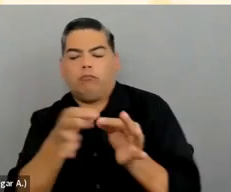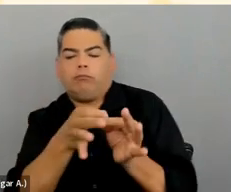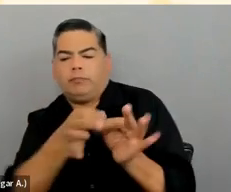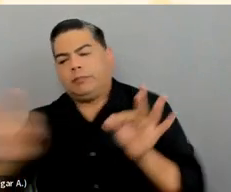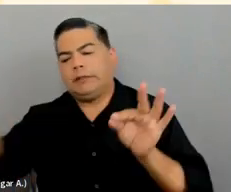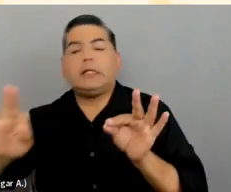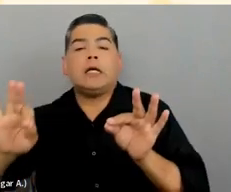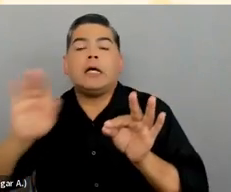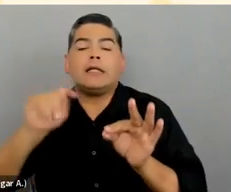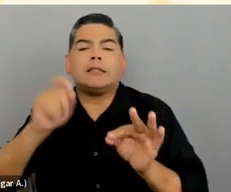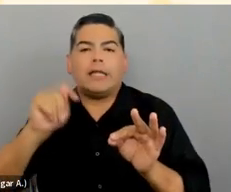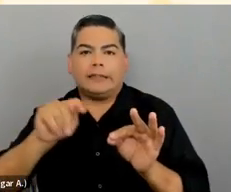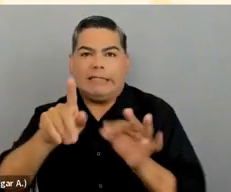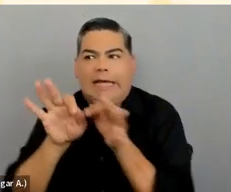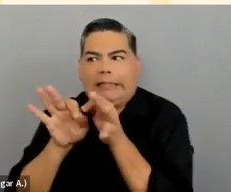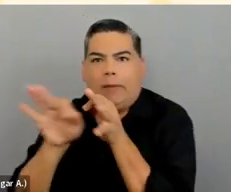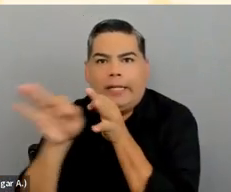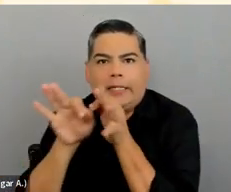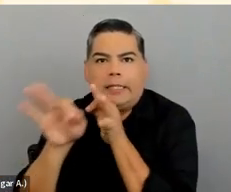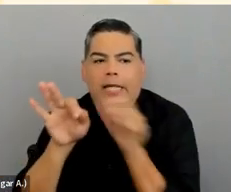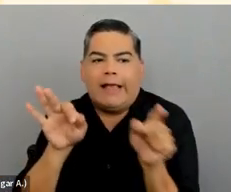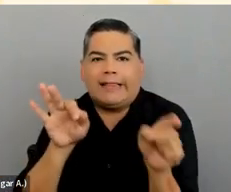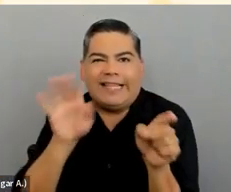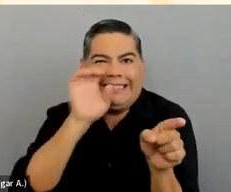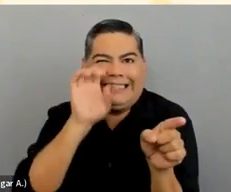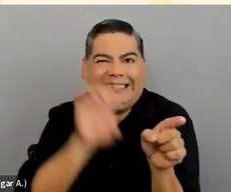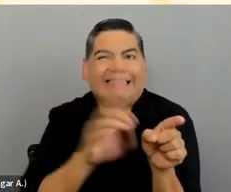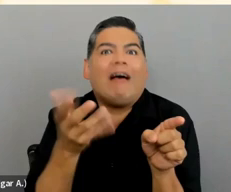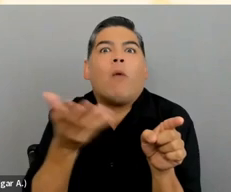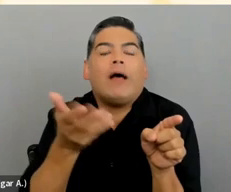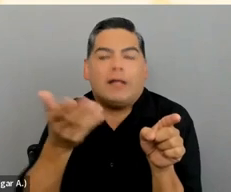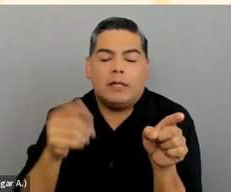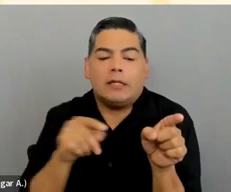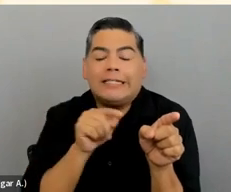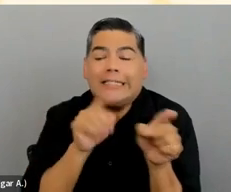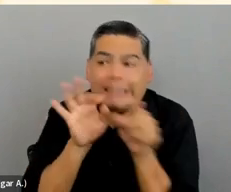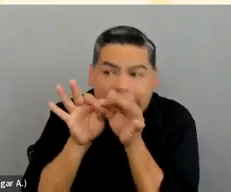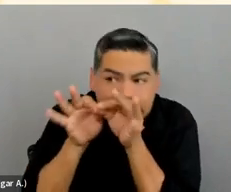Be descriptive. Make sure that you're explaining what the picture is about.